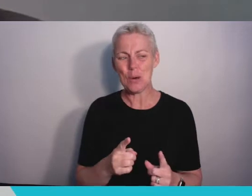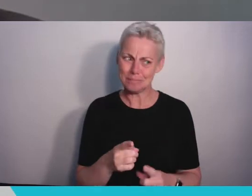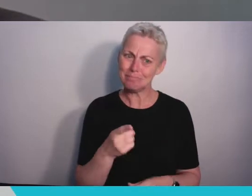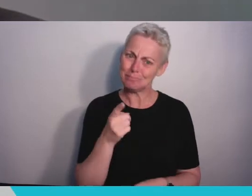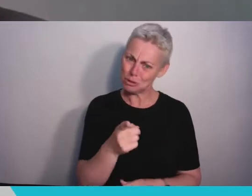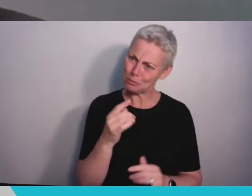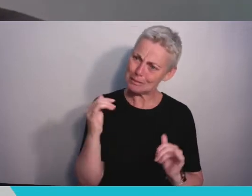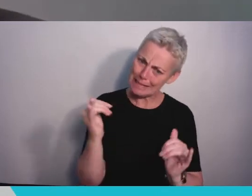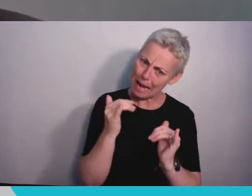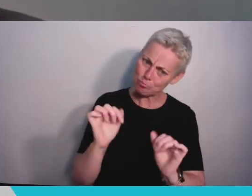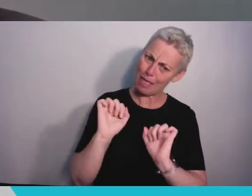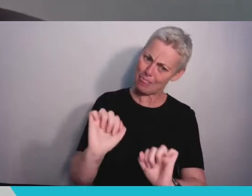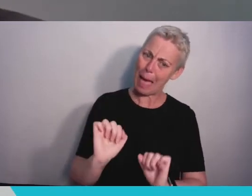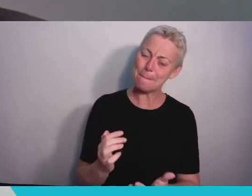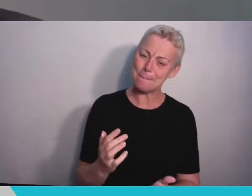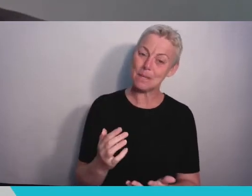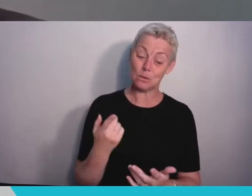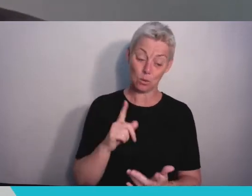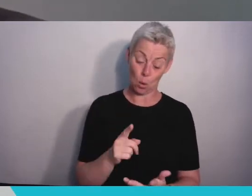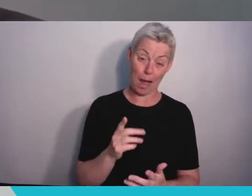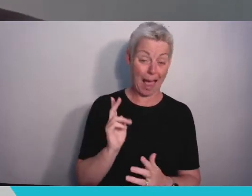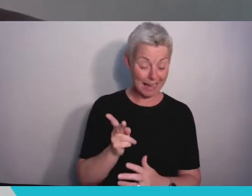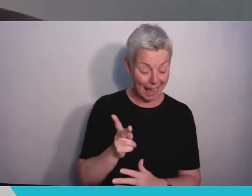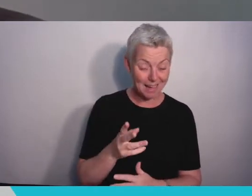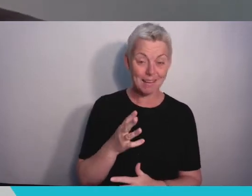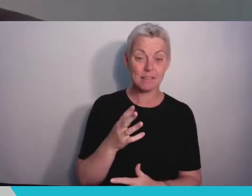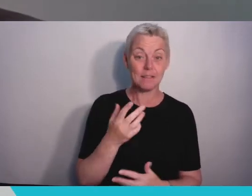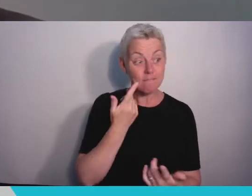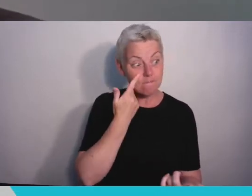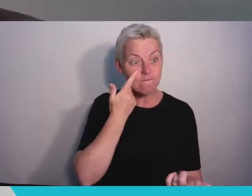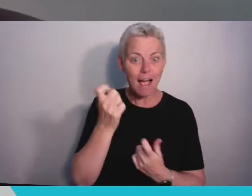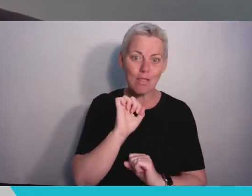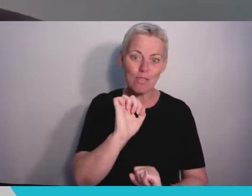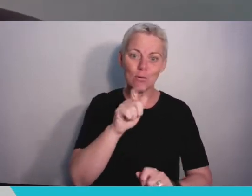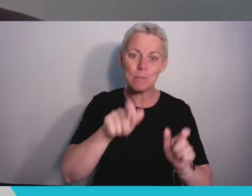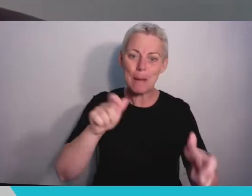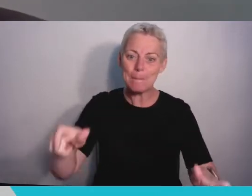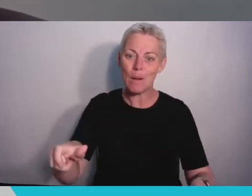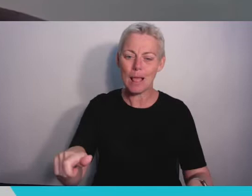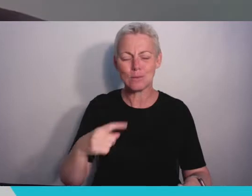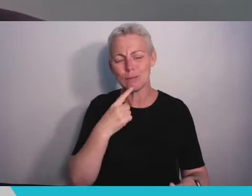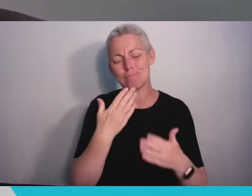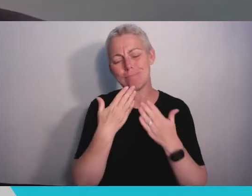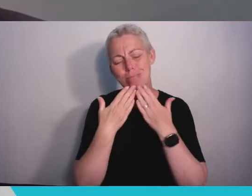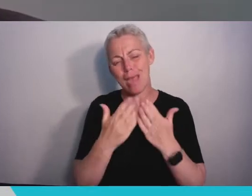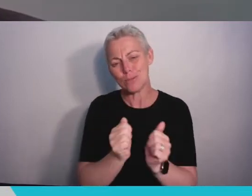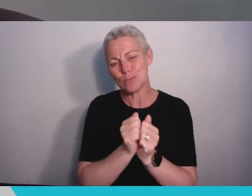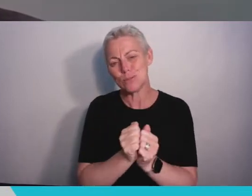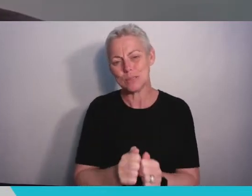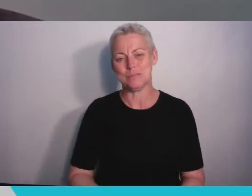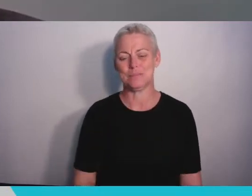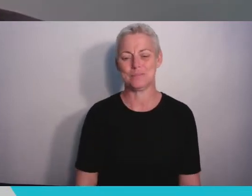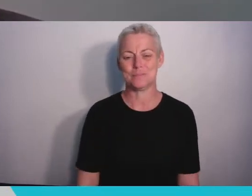the coming days to seek them out and to thank them. My final request is that you stay in